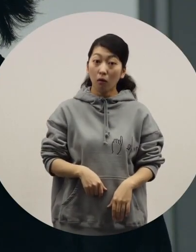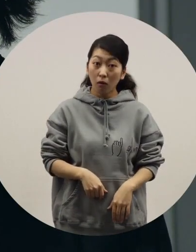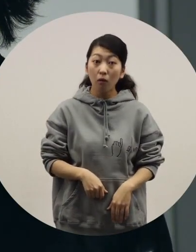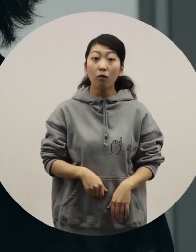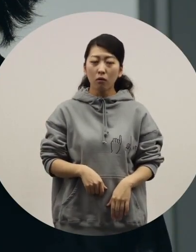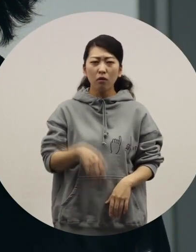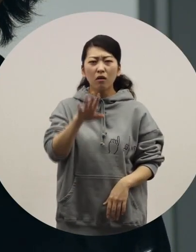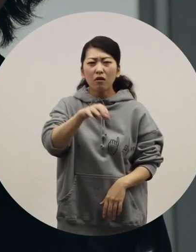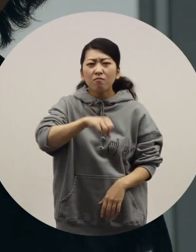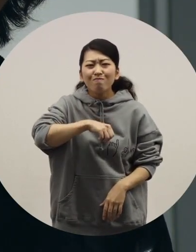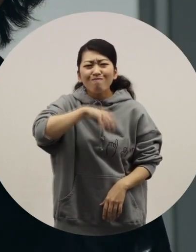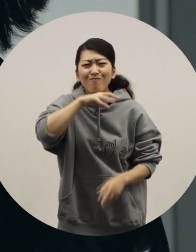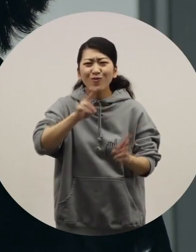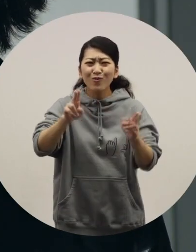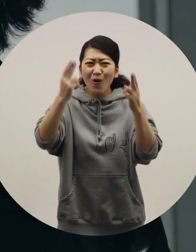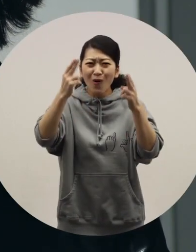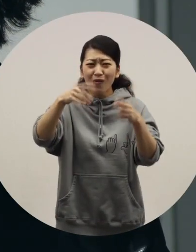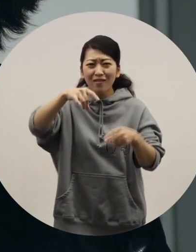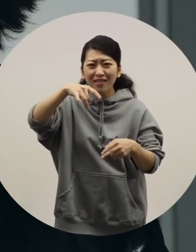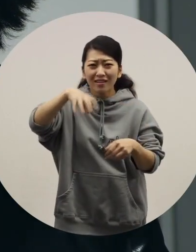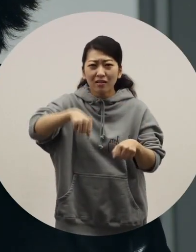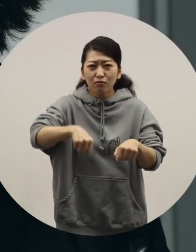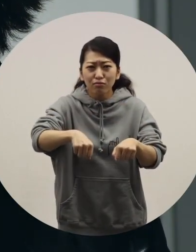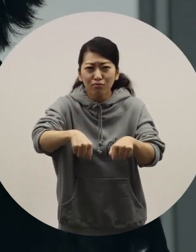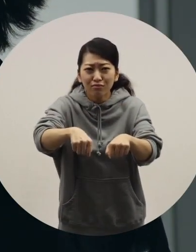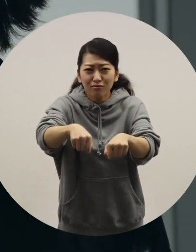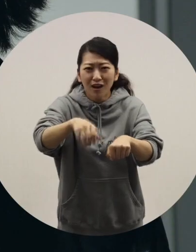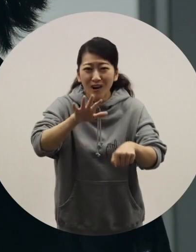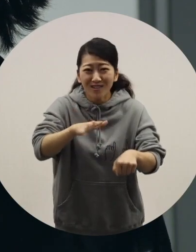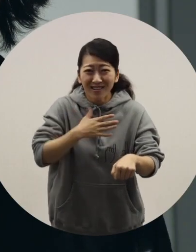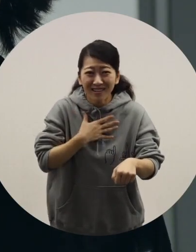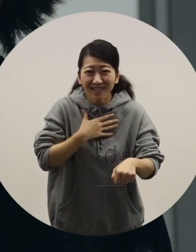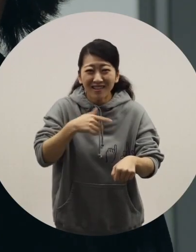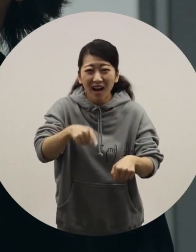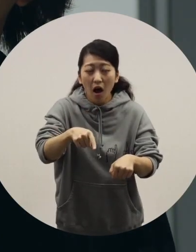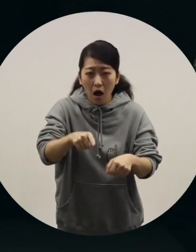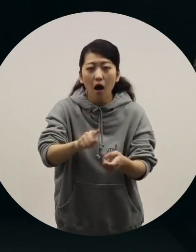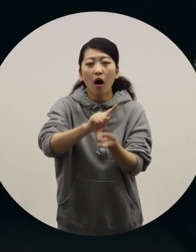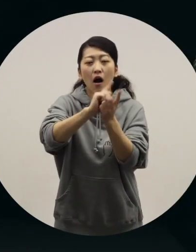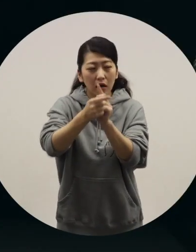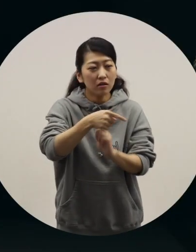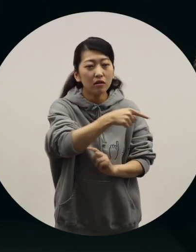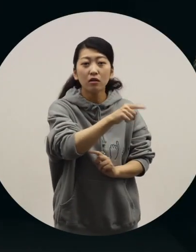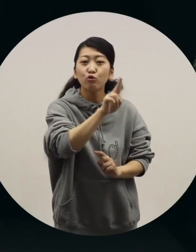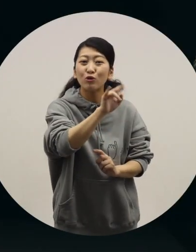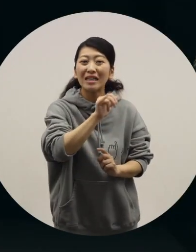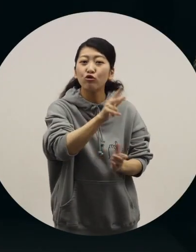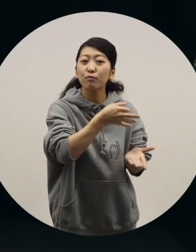There is something like a motorized cart for seniors, right? Do people use WHILL wheelchairs as an alternative tools to those?